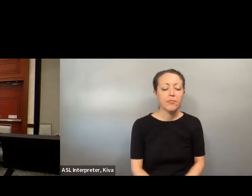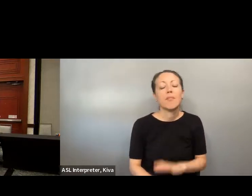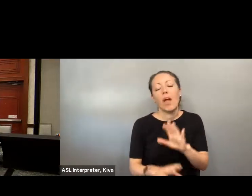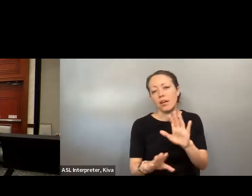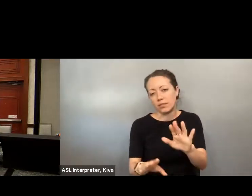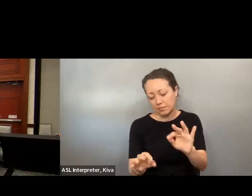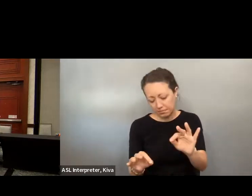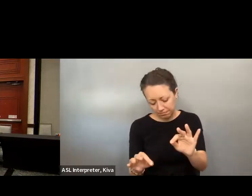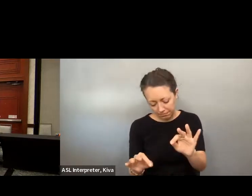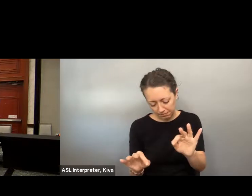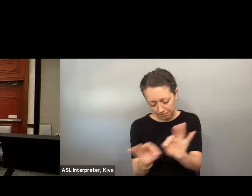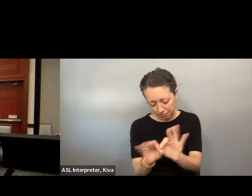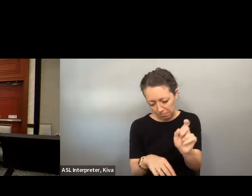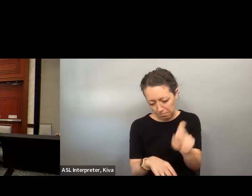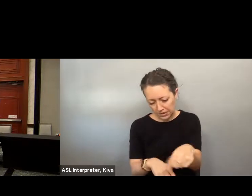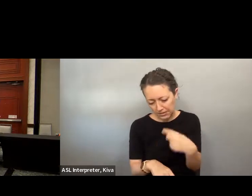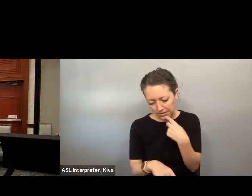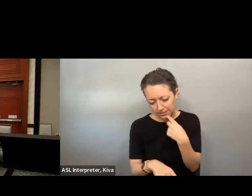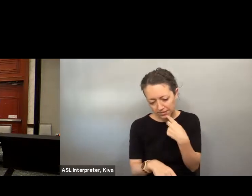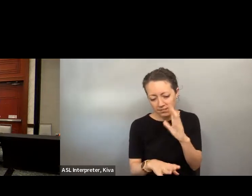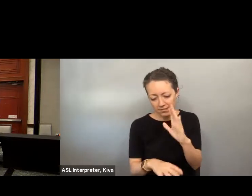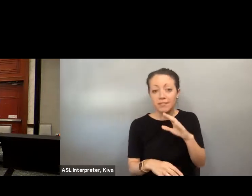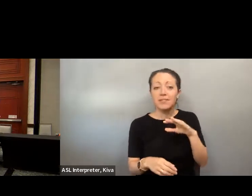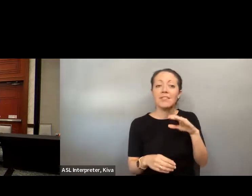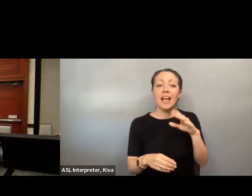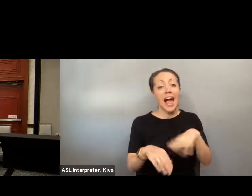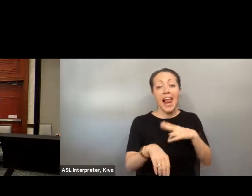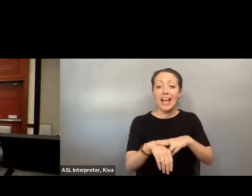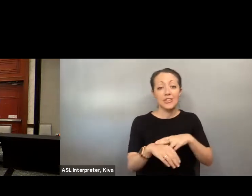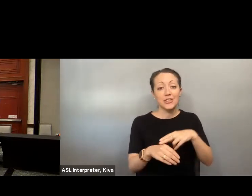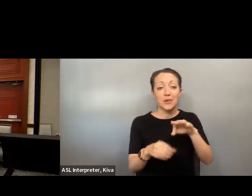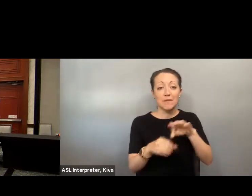some additional bling and also folders and other information about Florida. Fine! I'd be remiss if I didn't mention it on national Voter Registration Day.